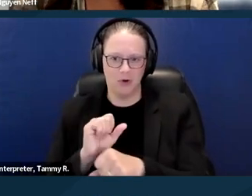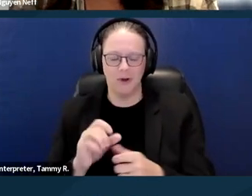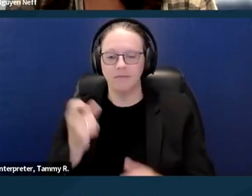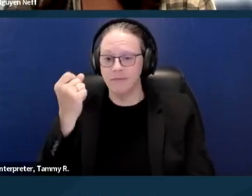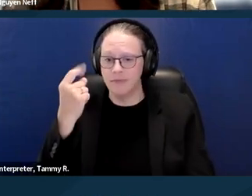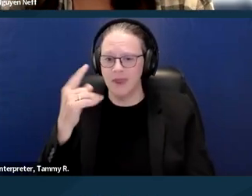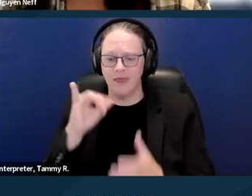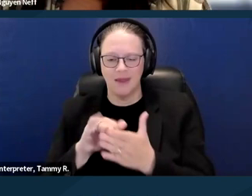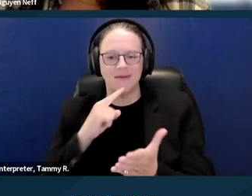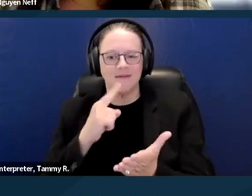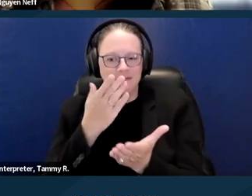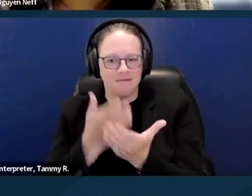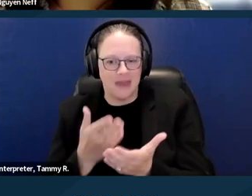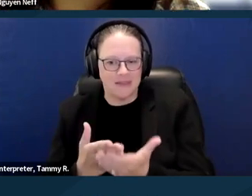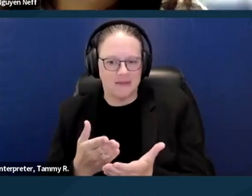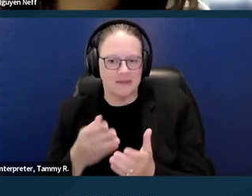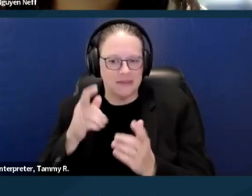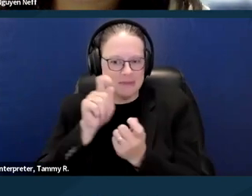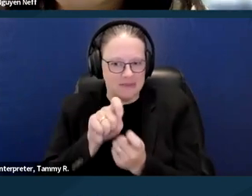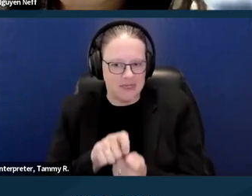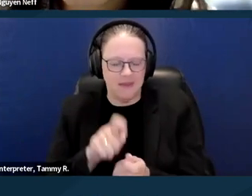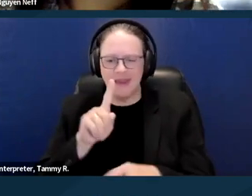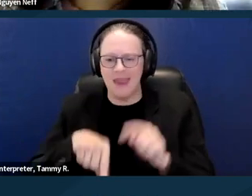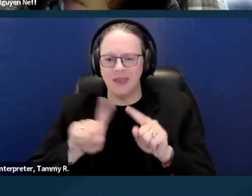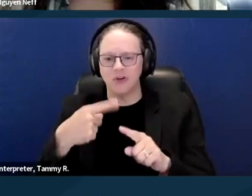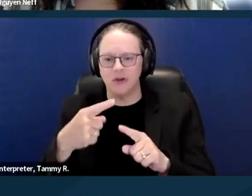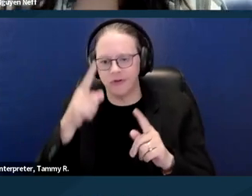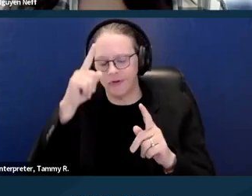A landlord can't just say, oh yeah, it's, you know, this is too difficult for me.